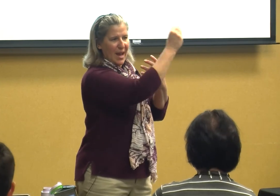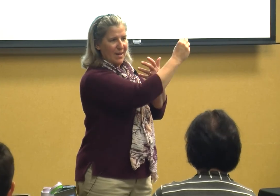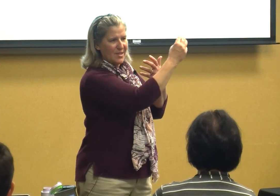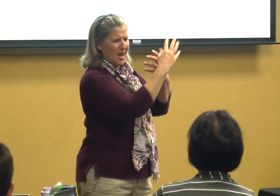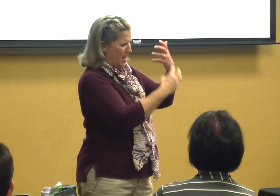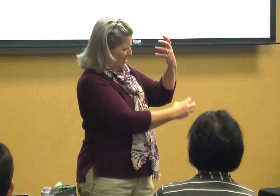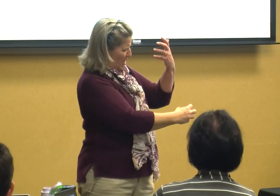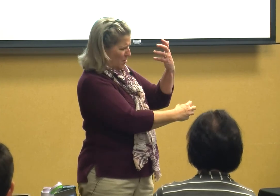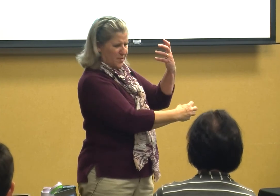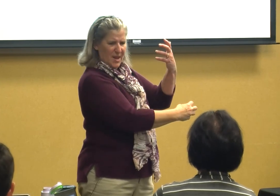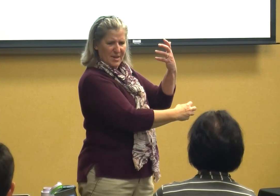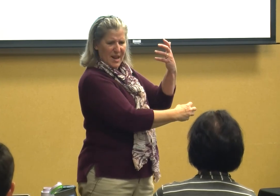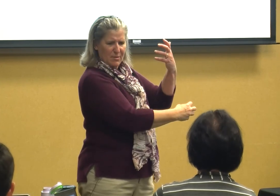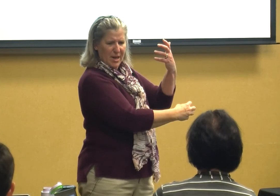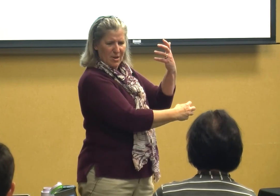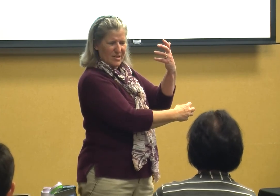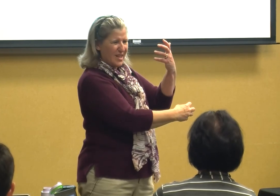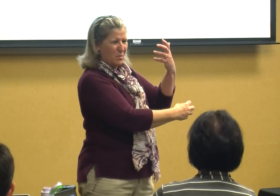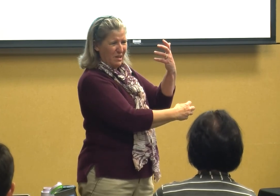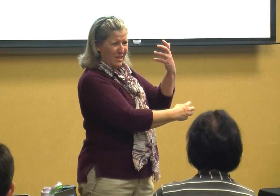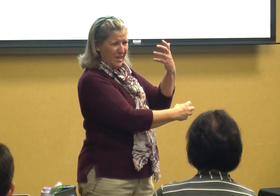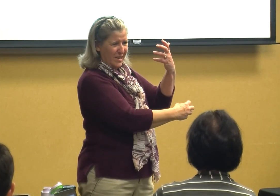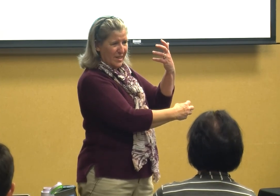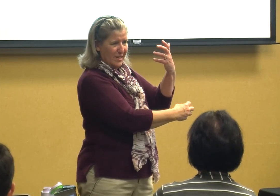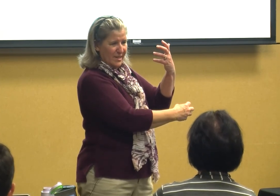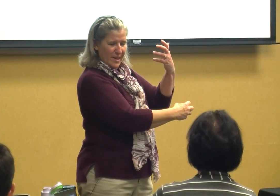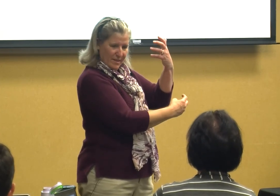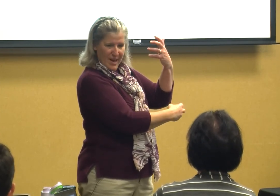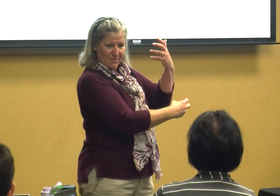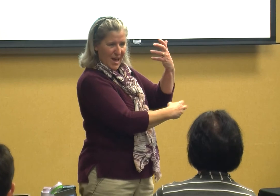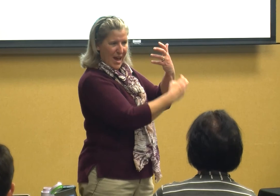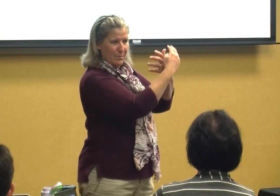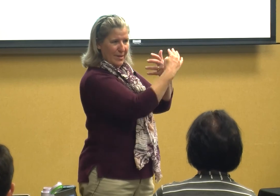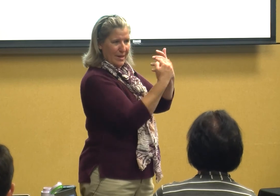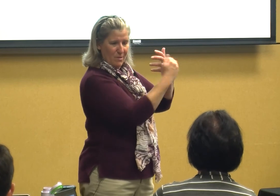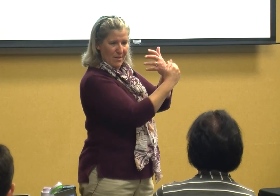have son and then all of a sudden down here it's like what how they have that when they don't have